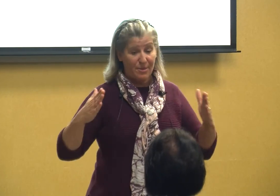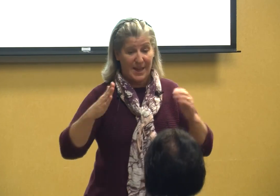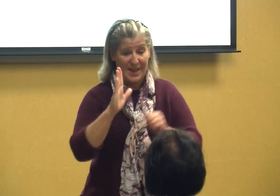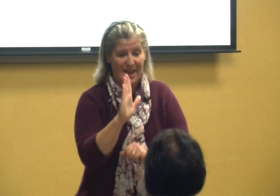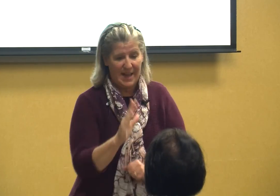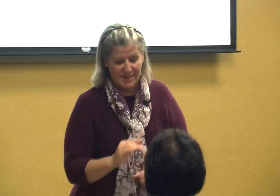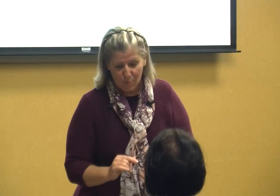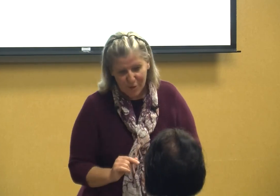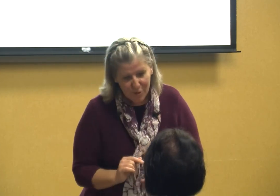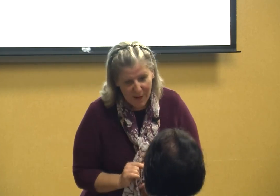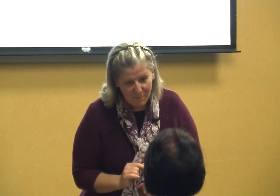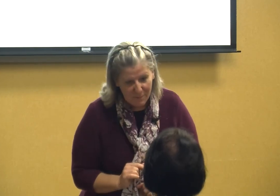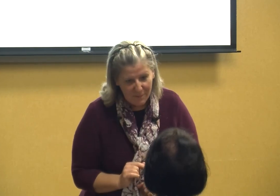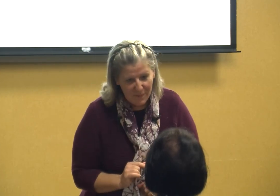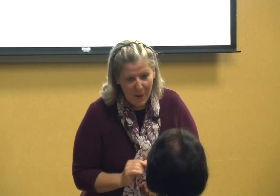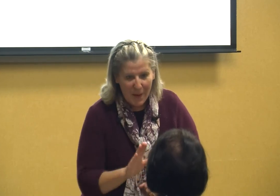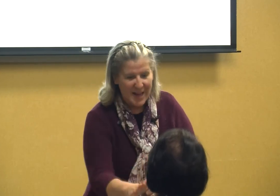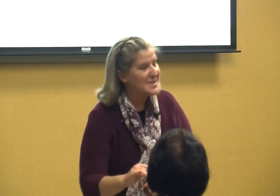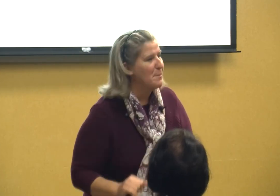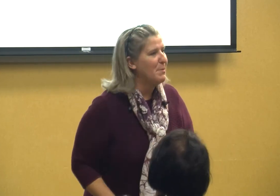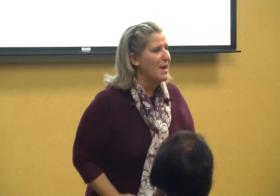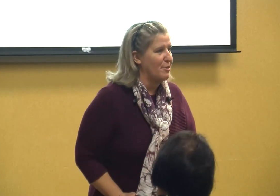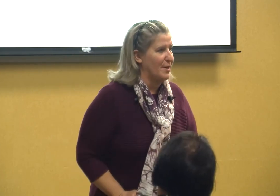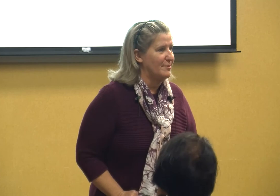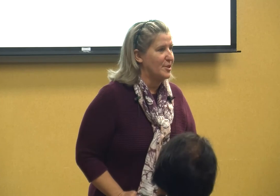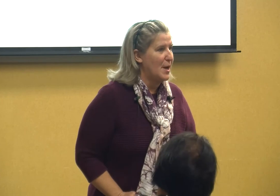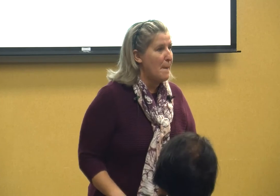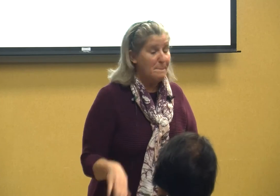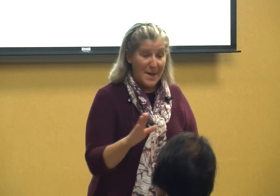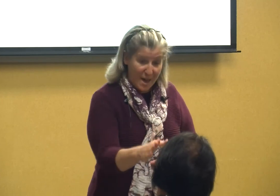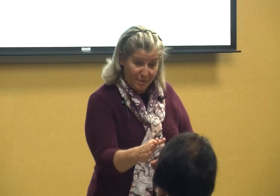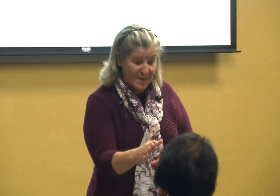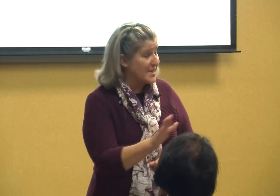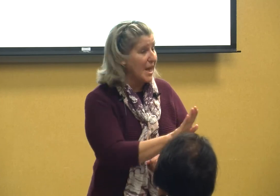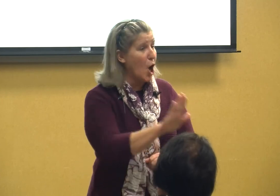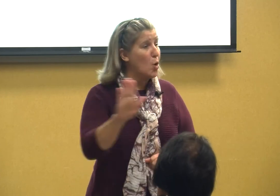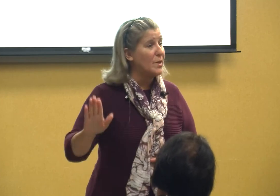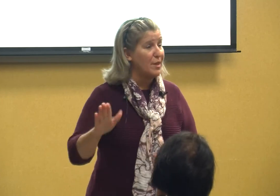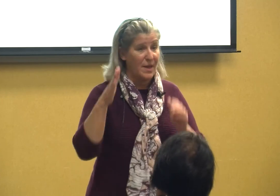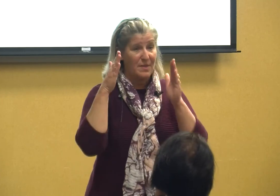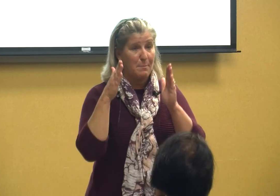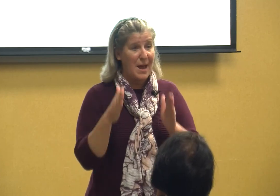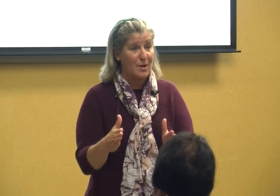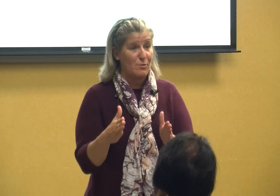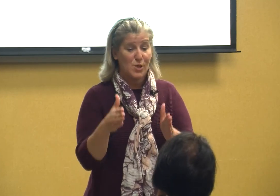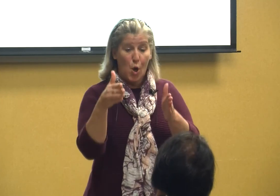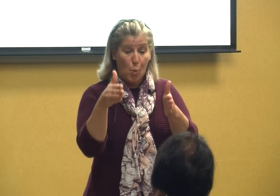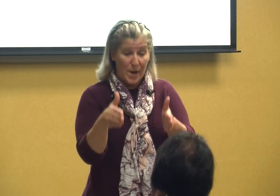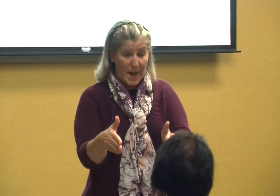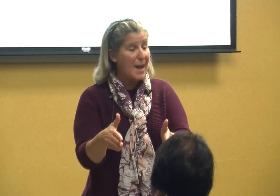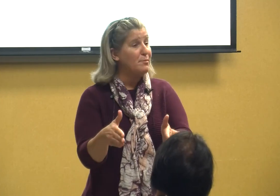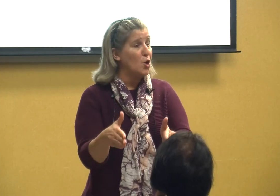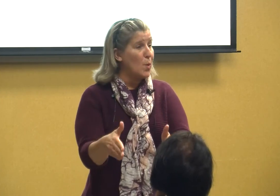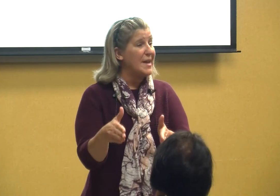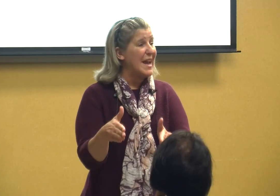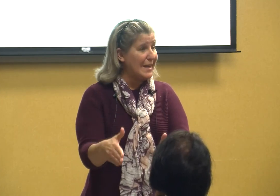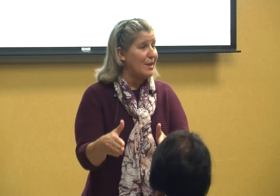except what's your name except Beth Beth is the only thing that matters when I'm doing anything